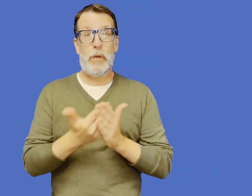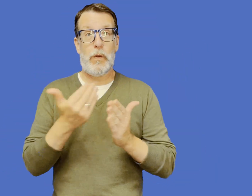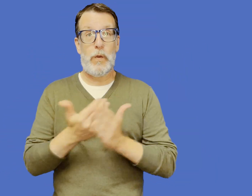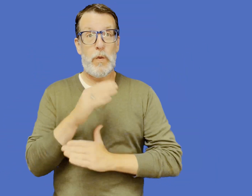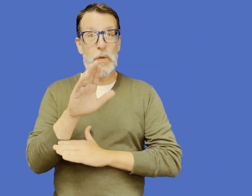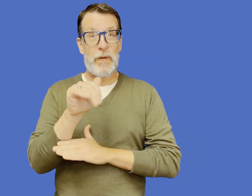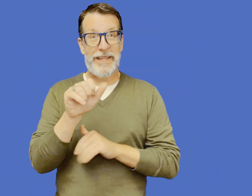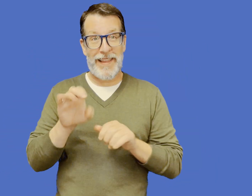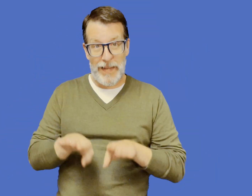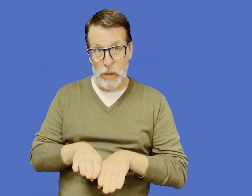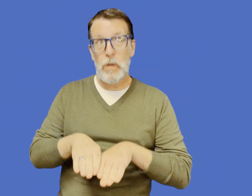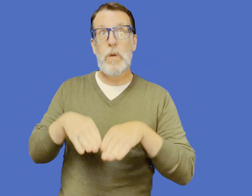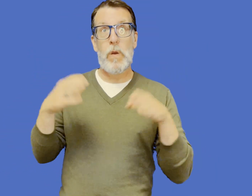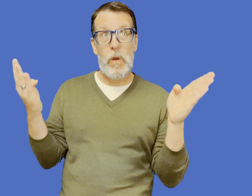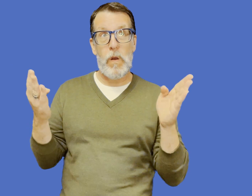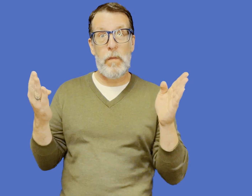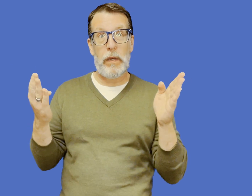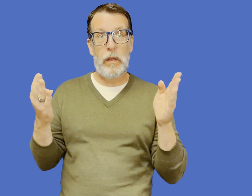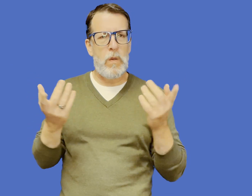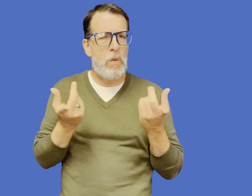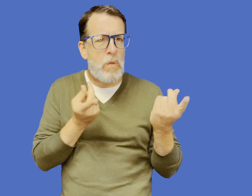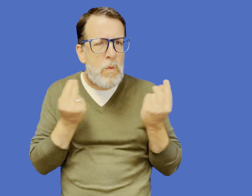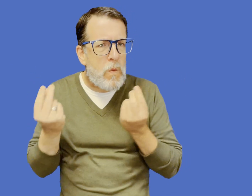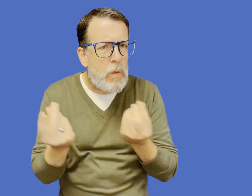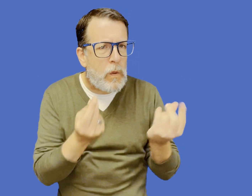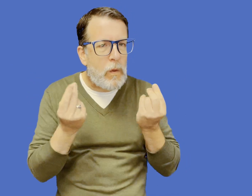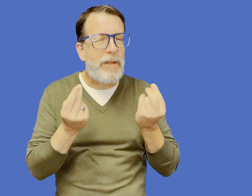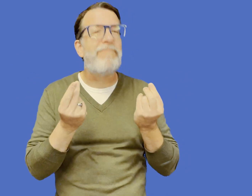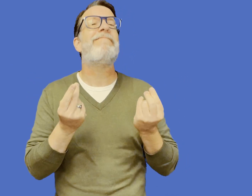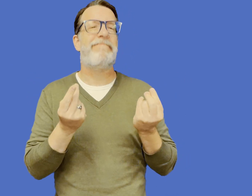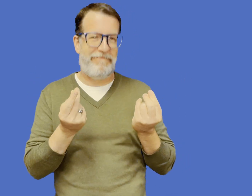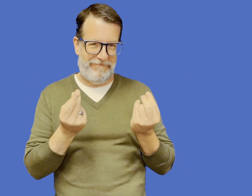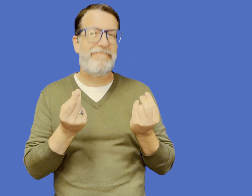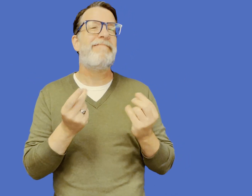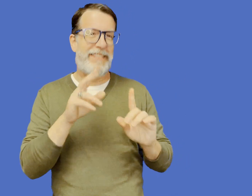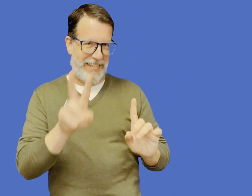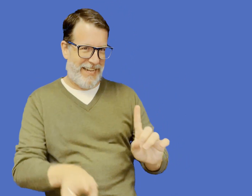To open a new case, you just need to apply again!